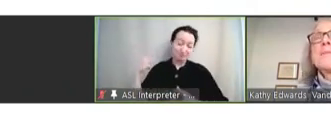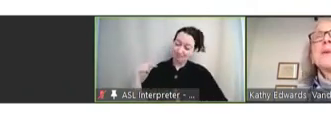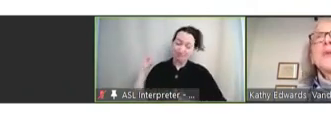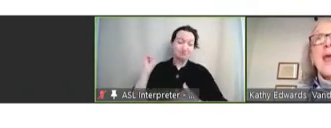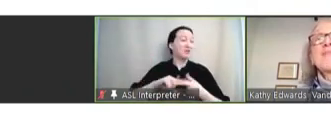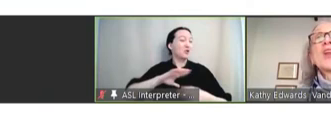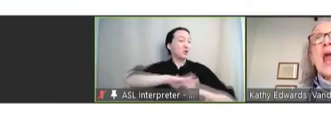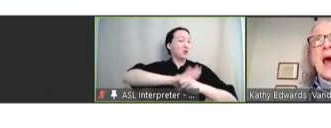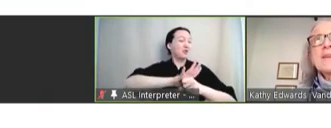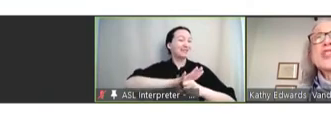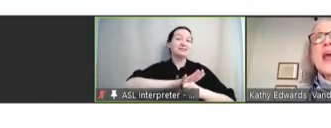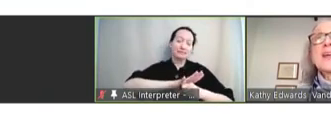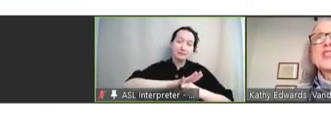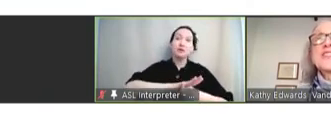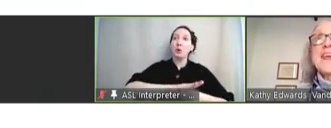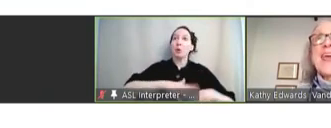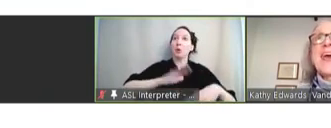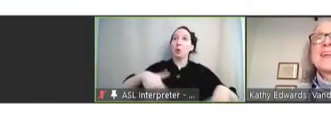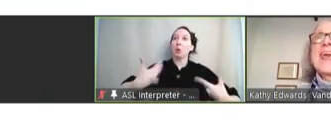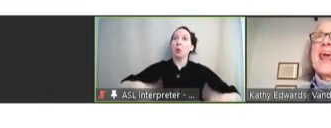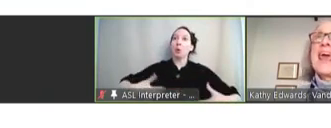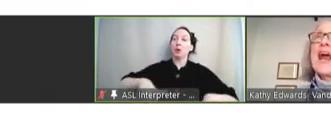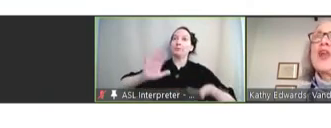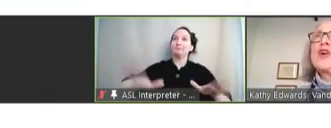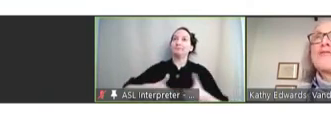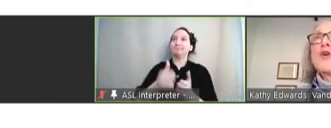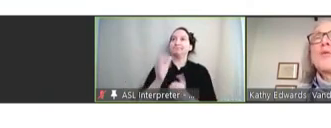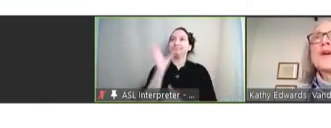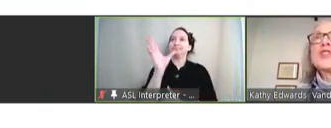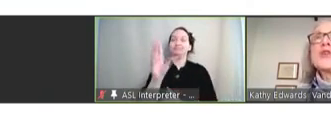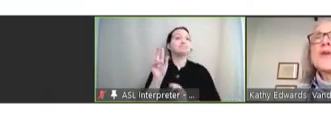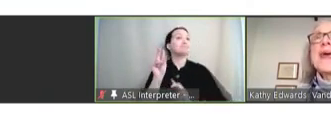but we have a lot of challenges ahead. And I look forward to